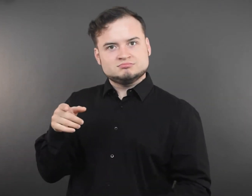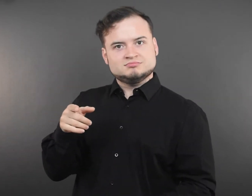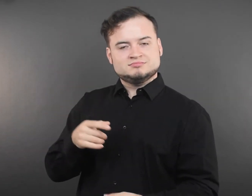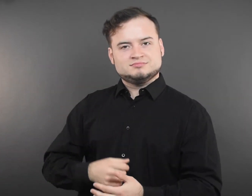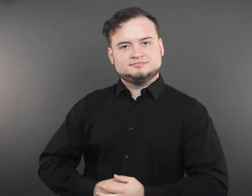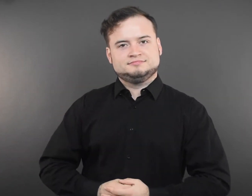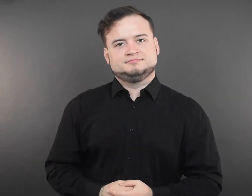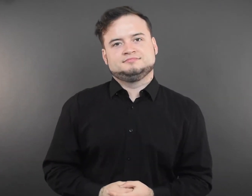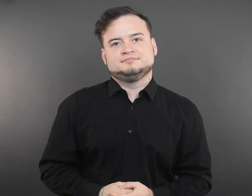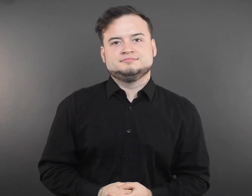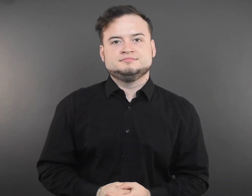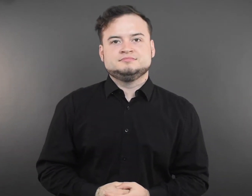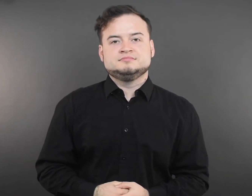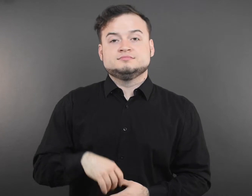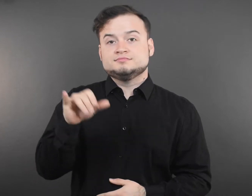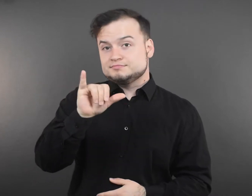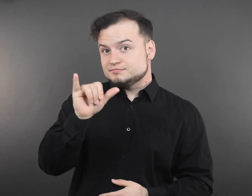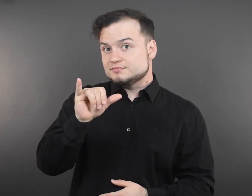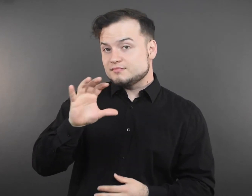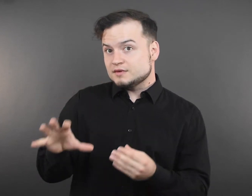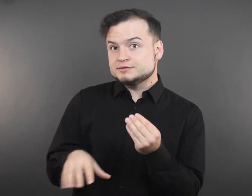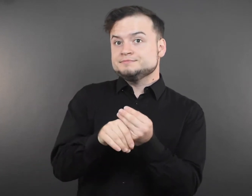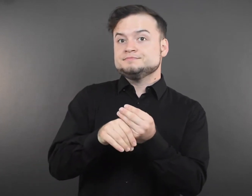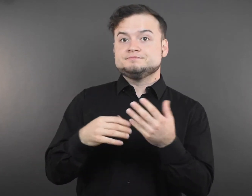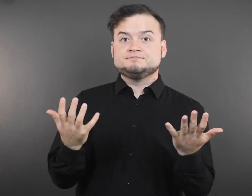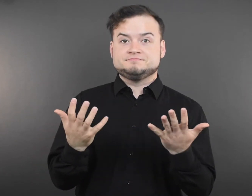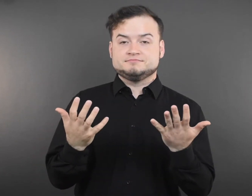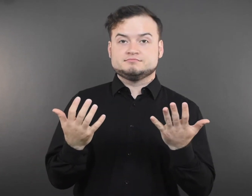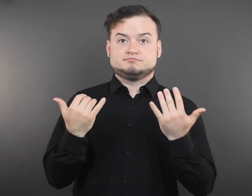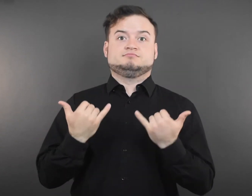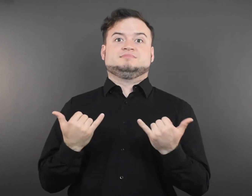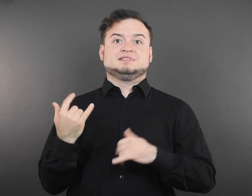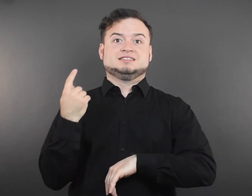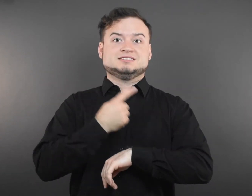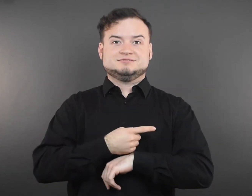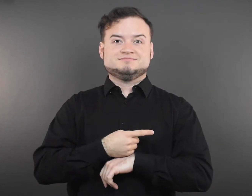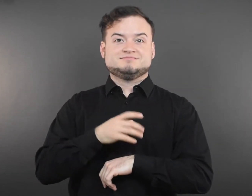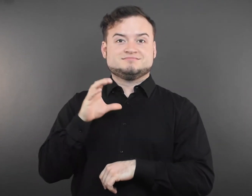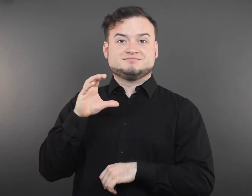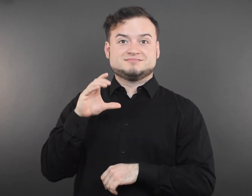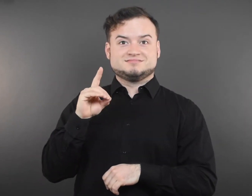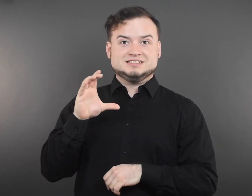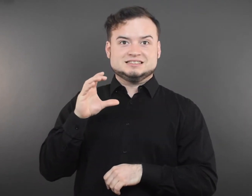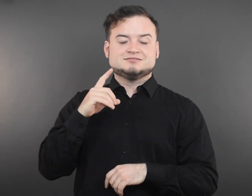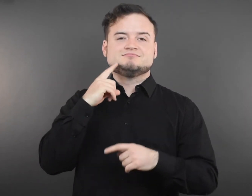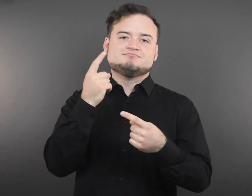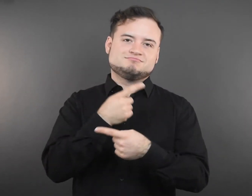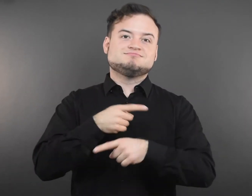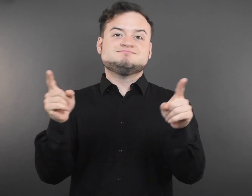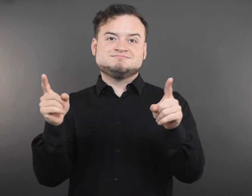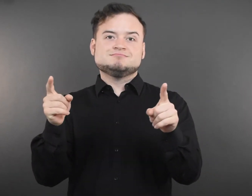In addition, today CDC is strengthening its recommendation